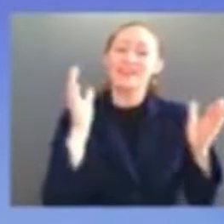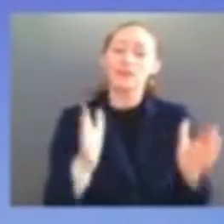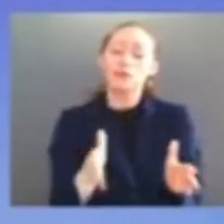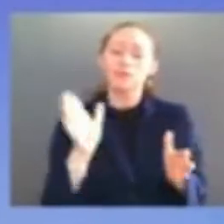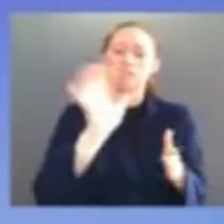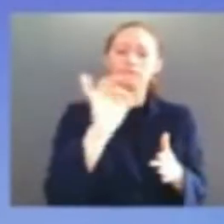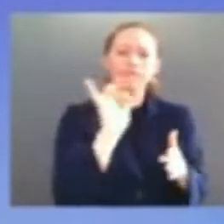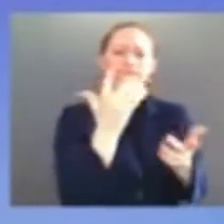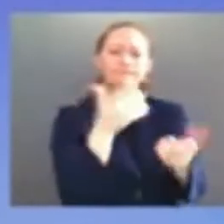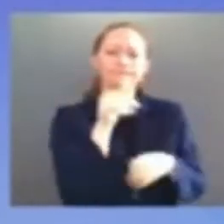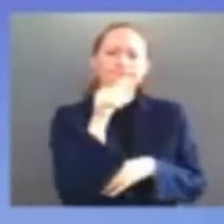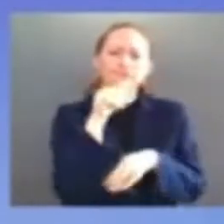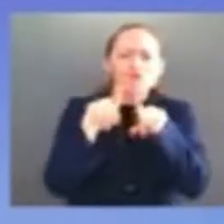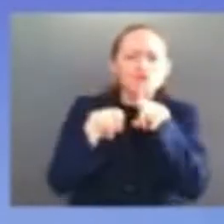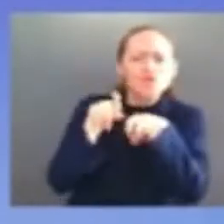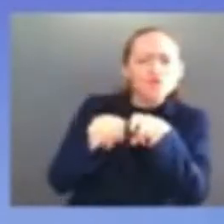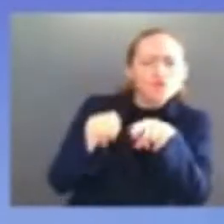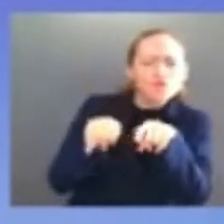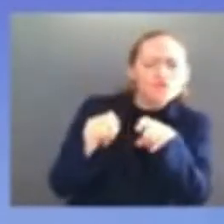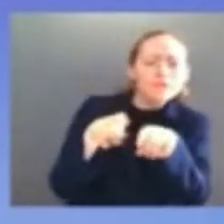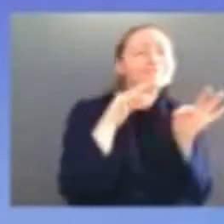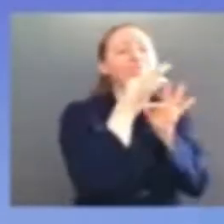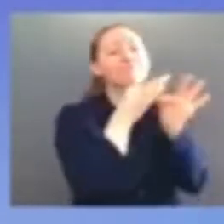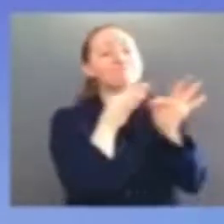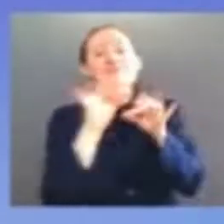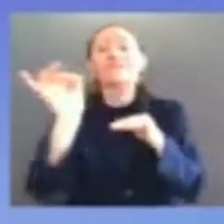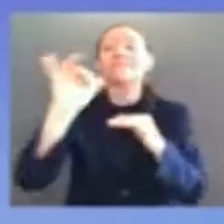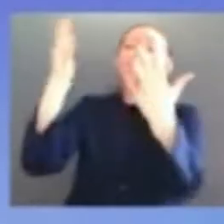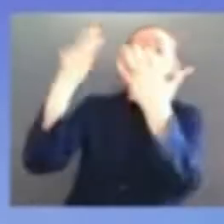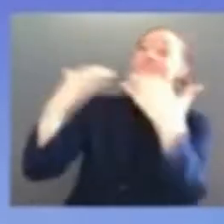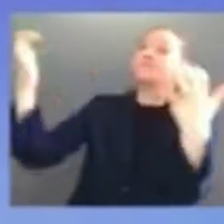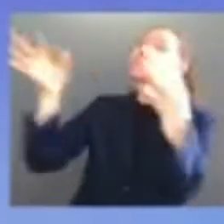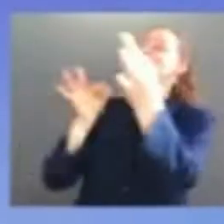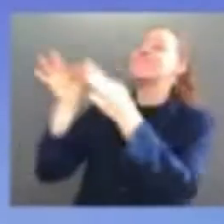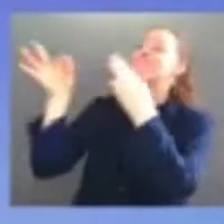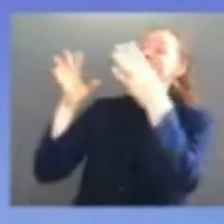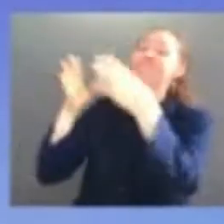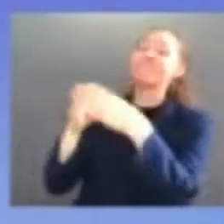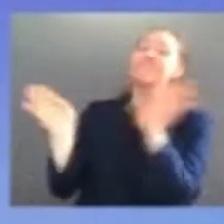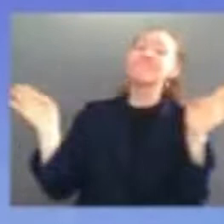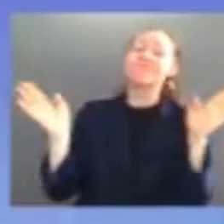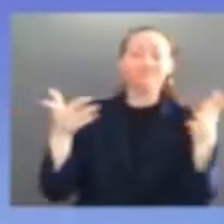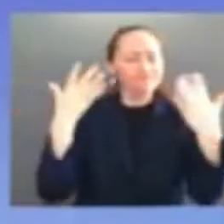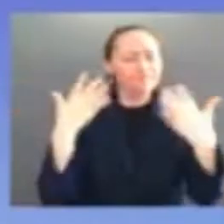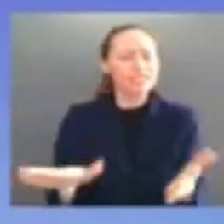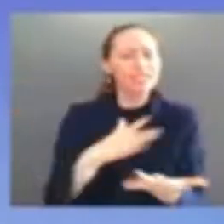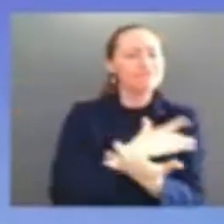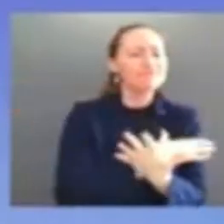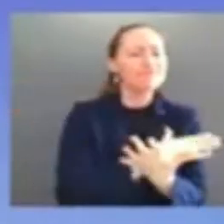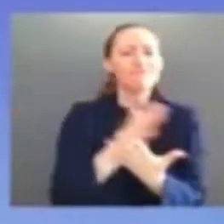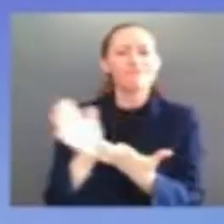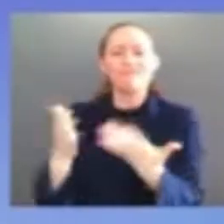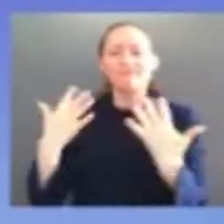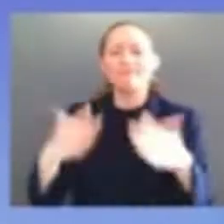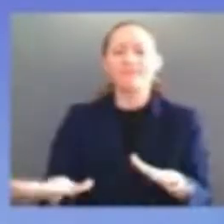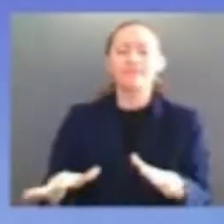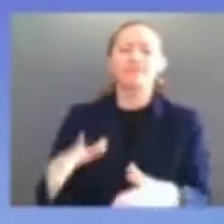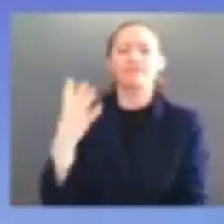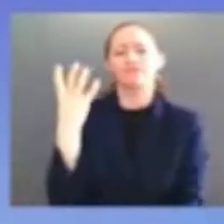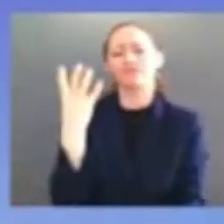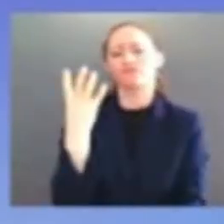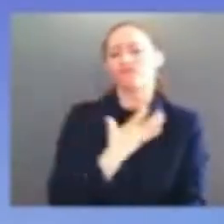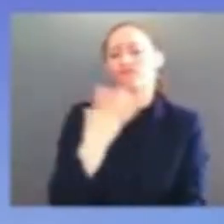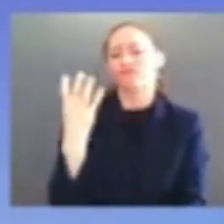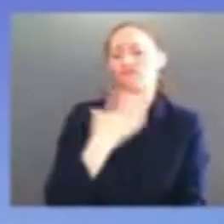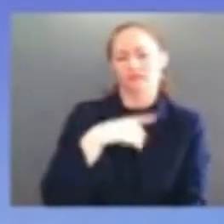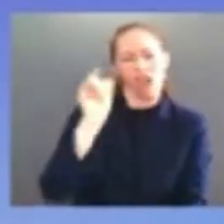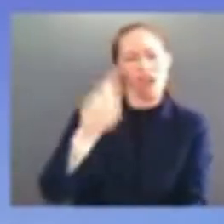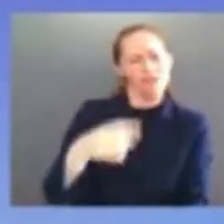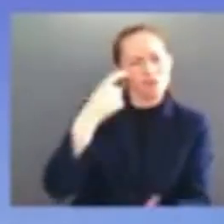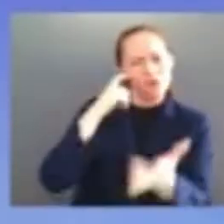we all saw the kind of justice you'll be fair and impartial thoughtful careful precise brilliant